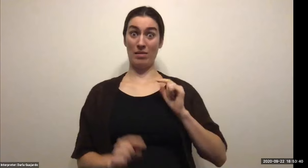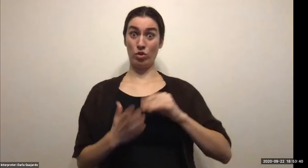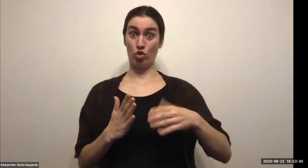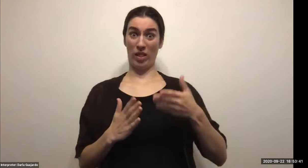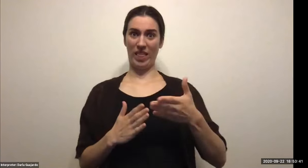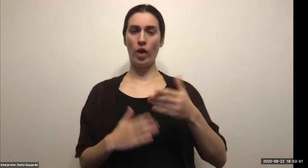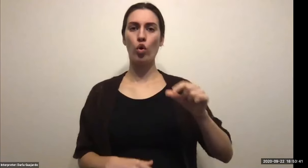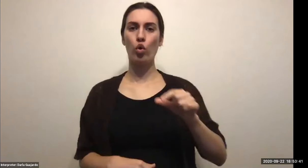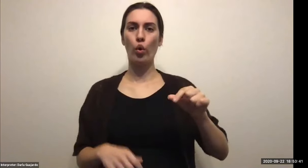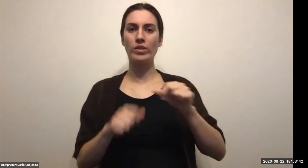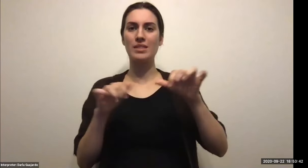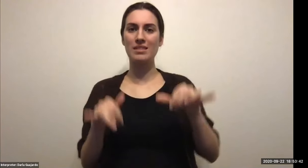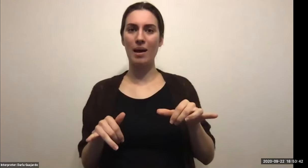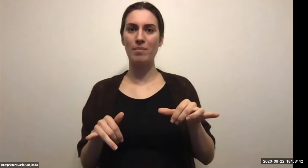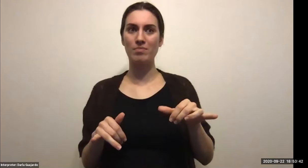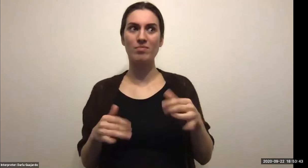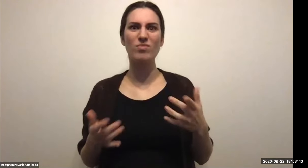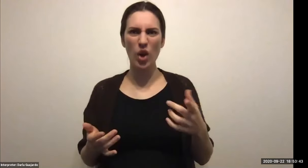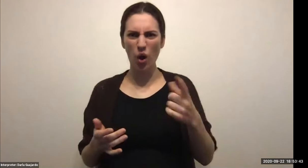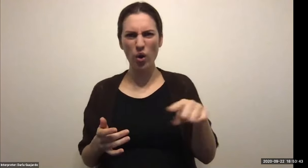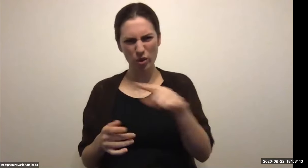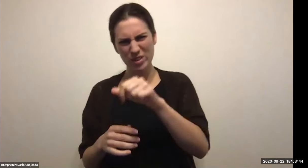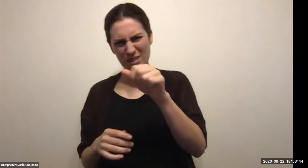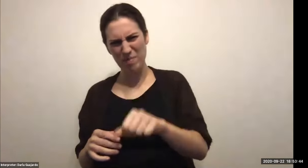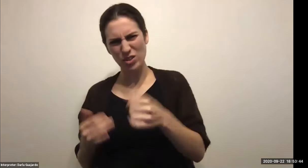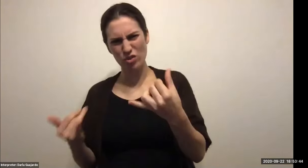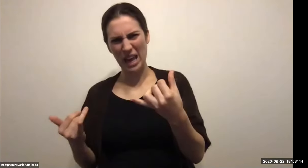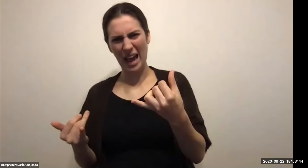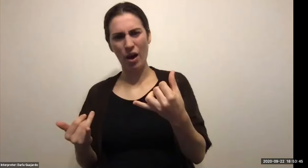Keith Wolling: So people see it if someone you're going to go interview with go on their LinkedIn learn about them.